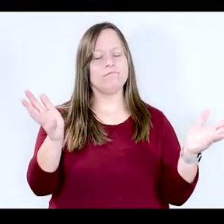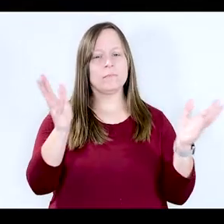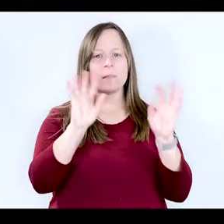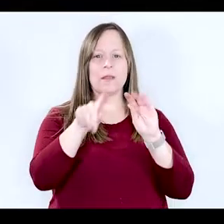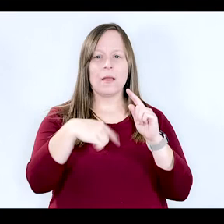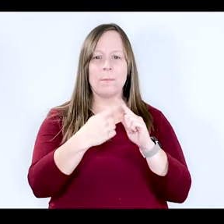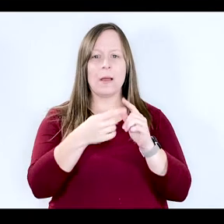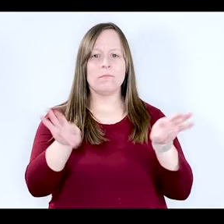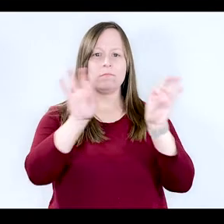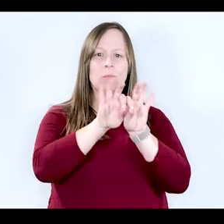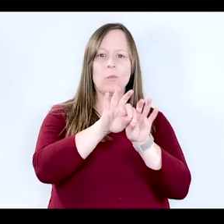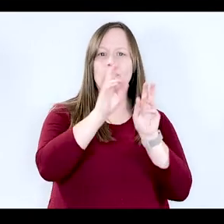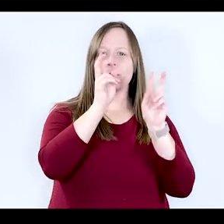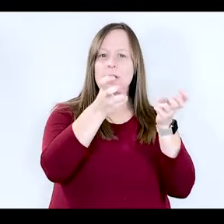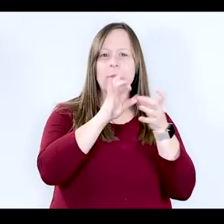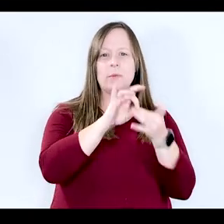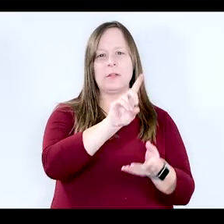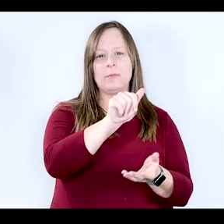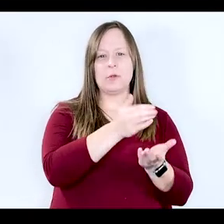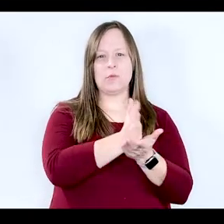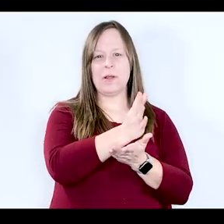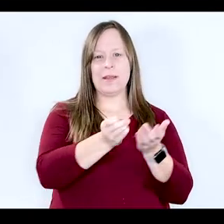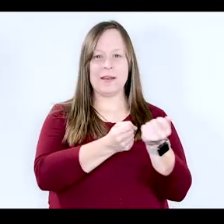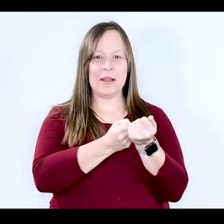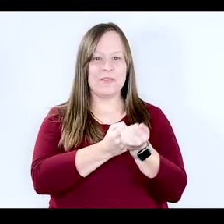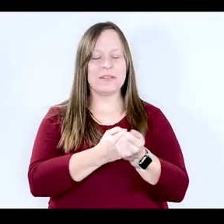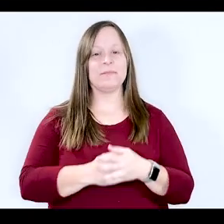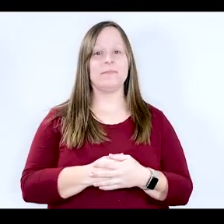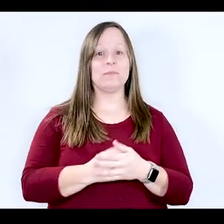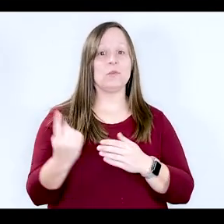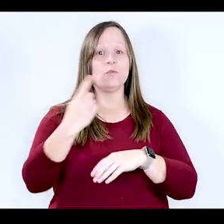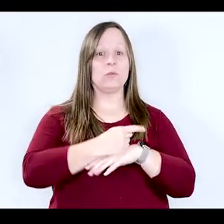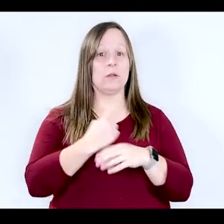most relevant topics regarding disability rights and advocacy. Today, we